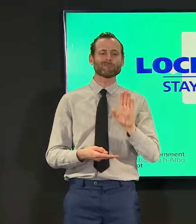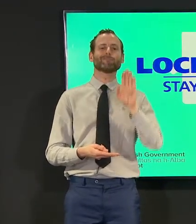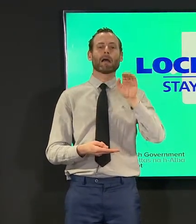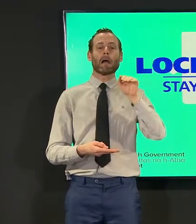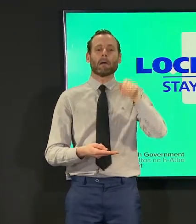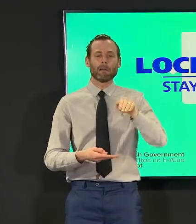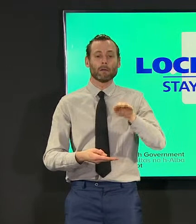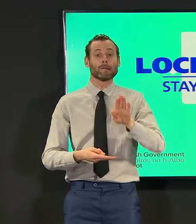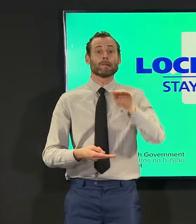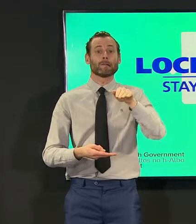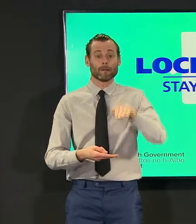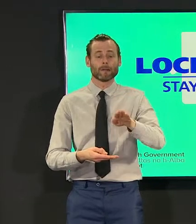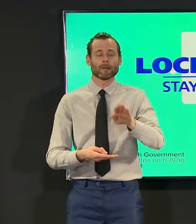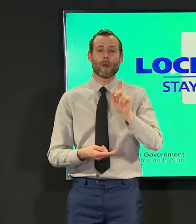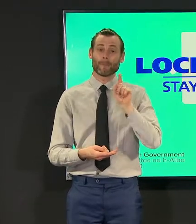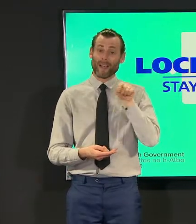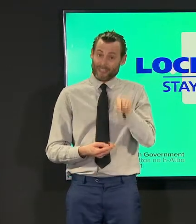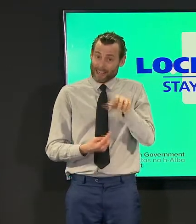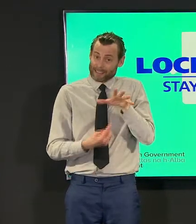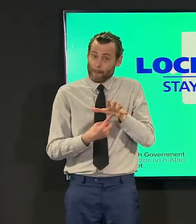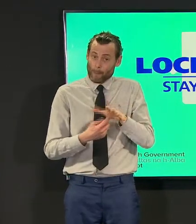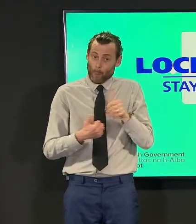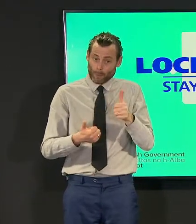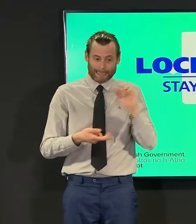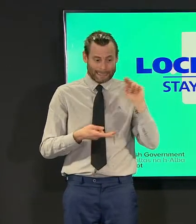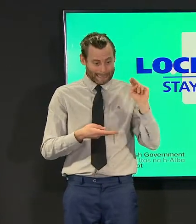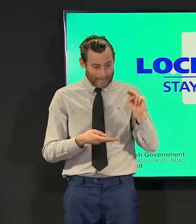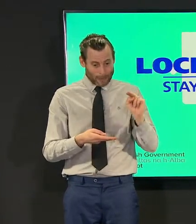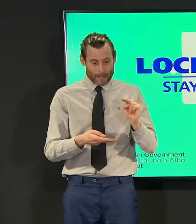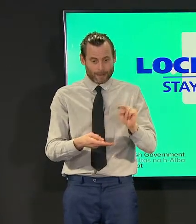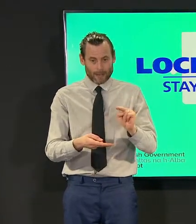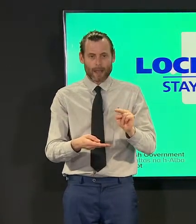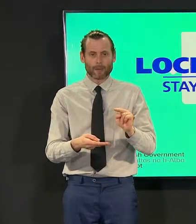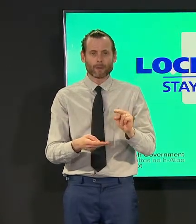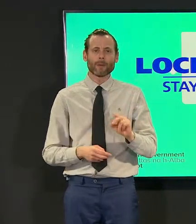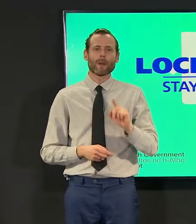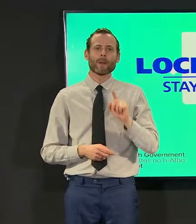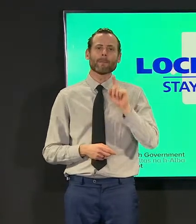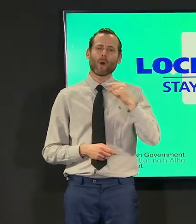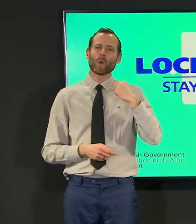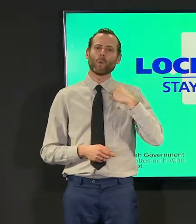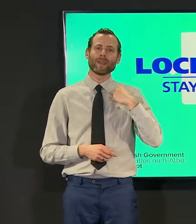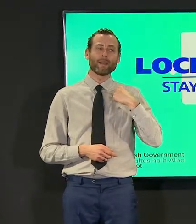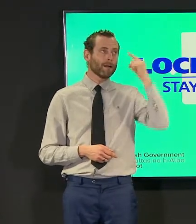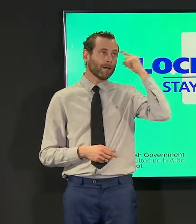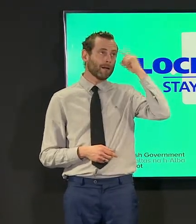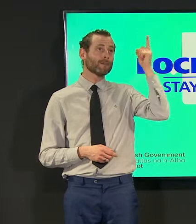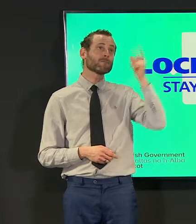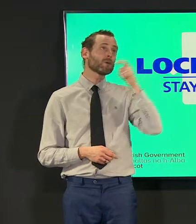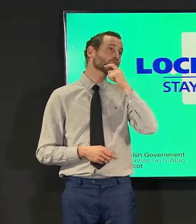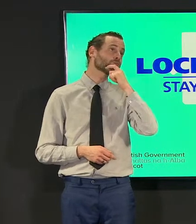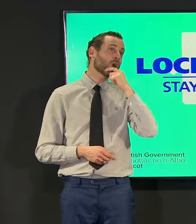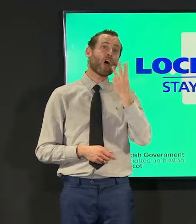those are important but we we didn't pick three weeks randomly out of the air we